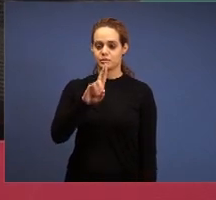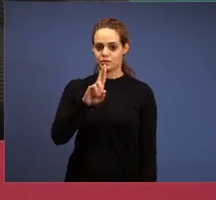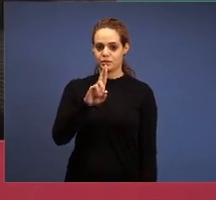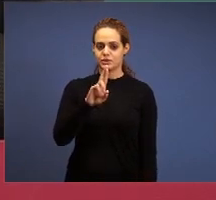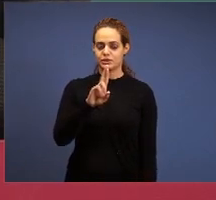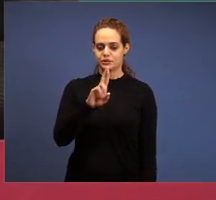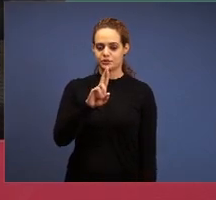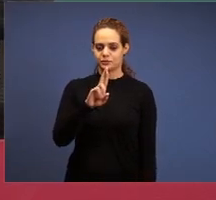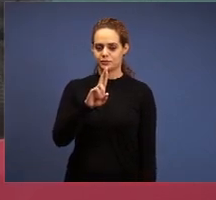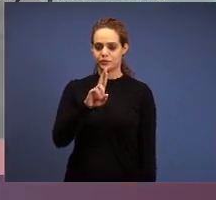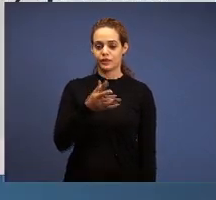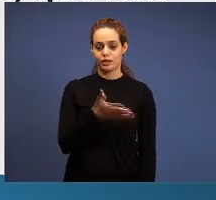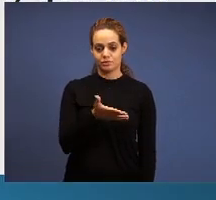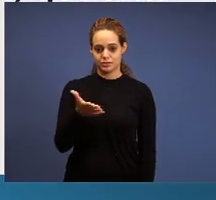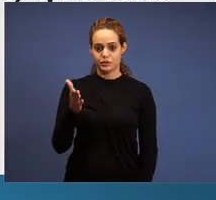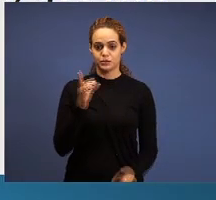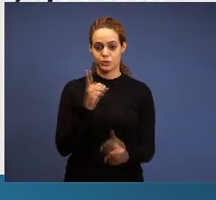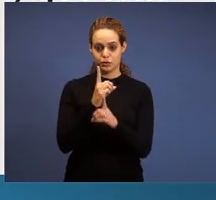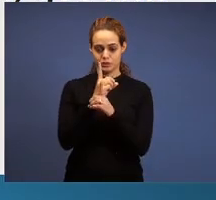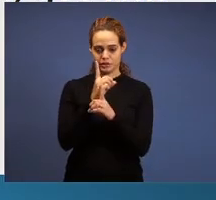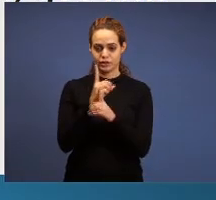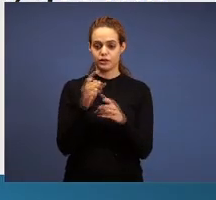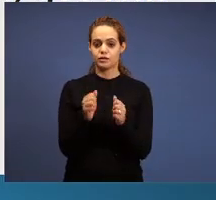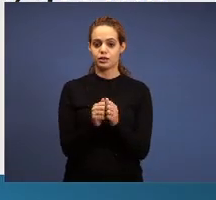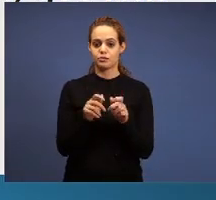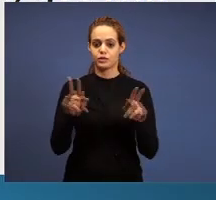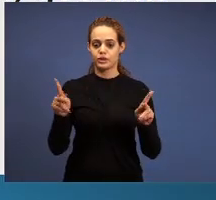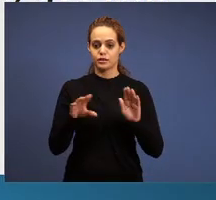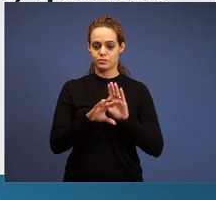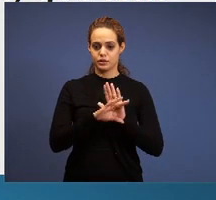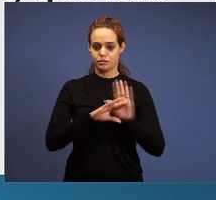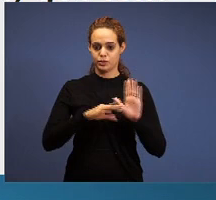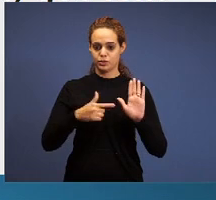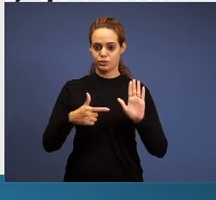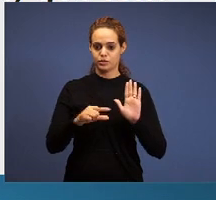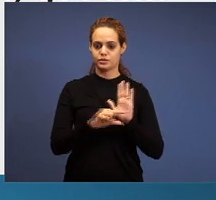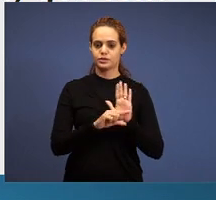found Revelation 2:1; there the brethren saw